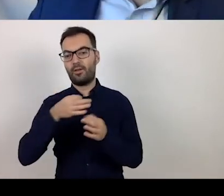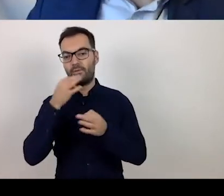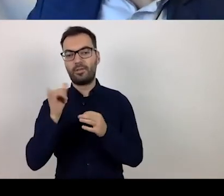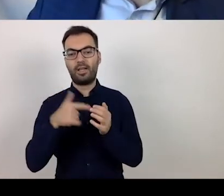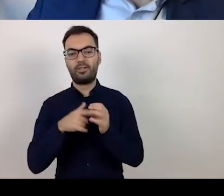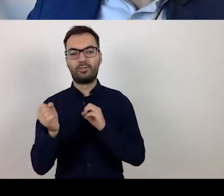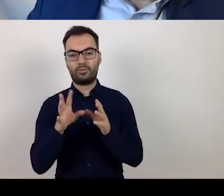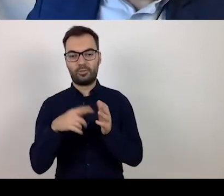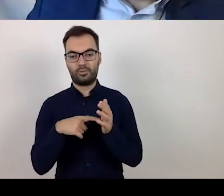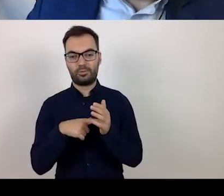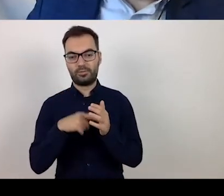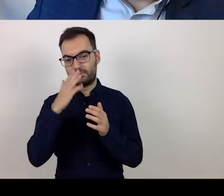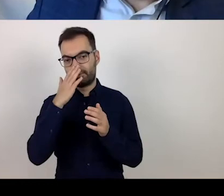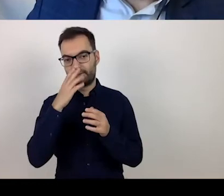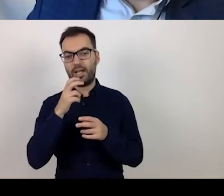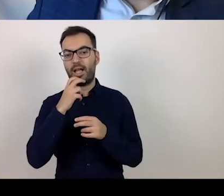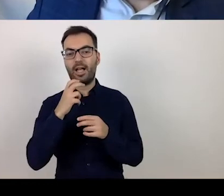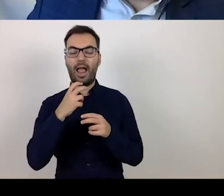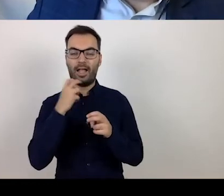through electronic means, remotely.